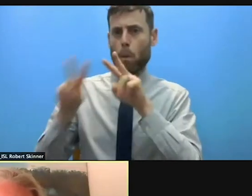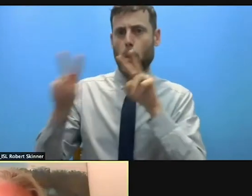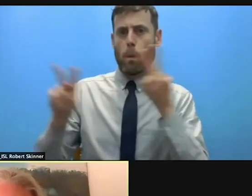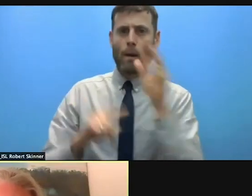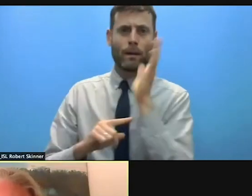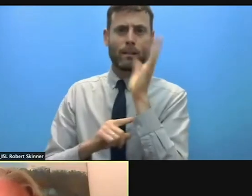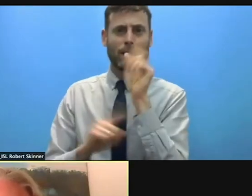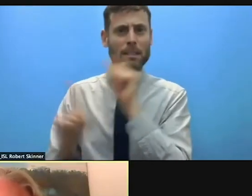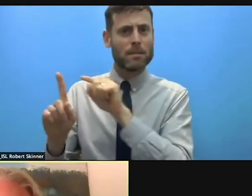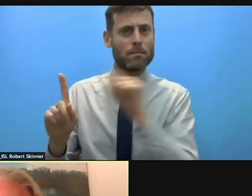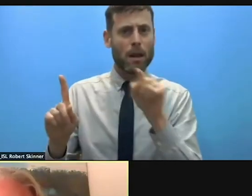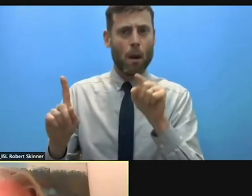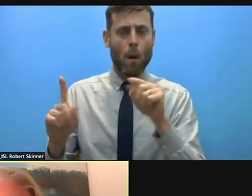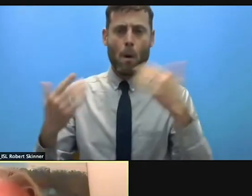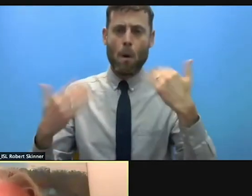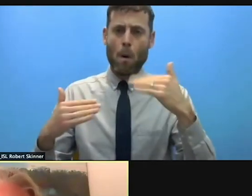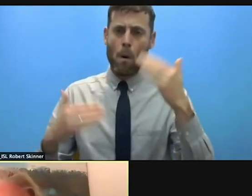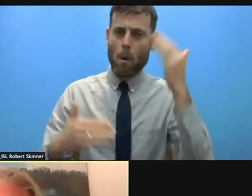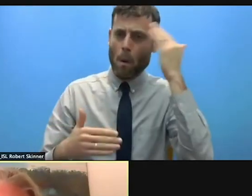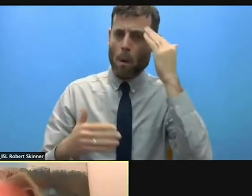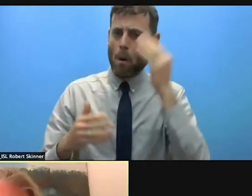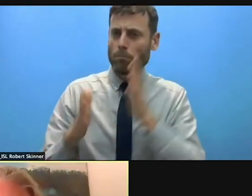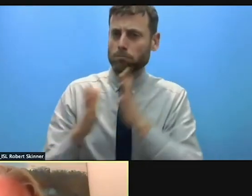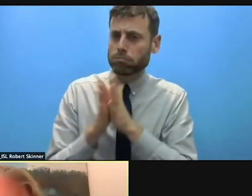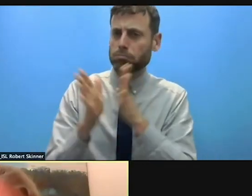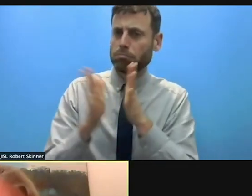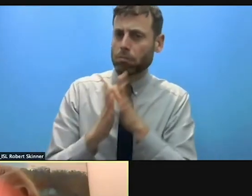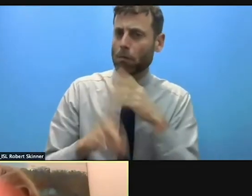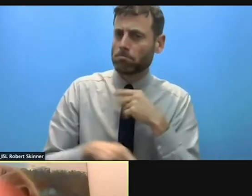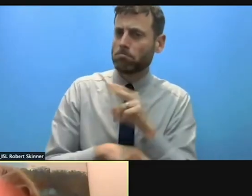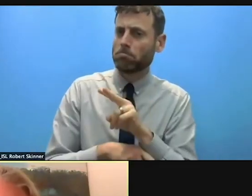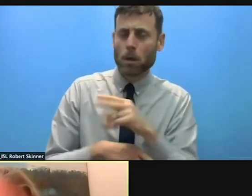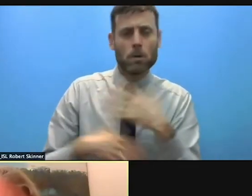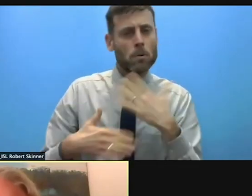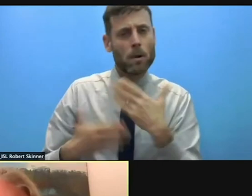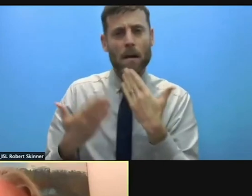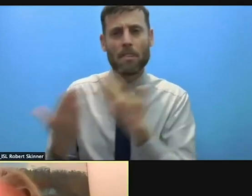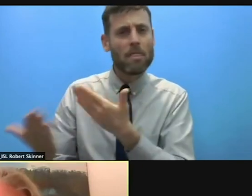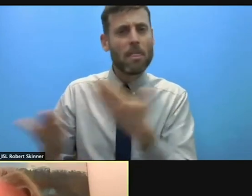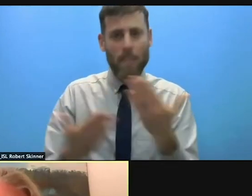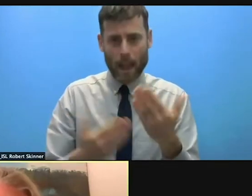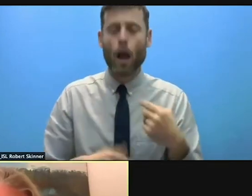let me first say as others have been mentioning our assessment is that we have a good set of